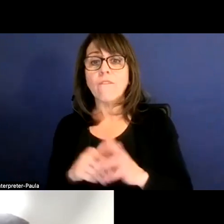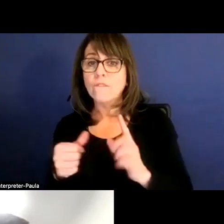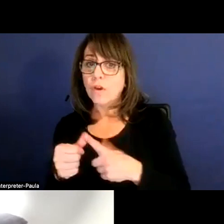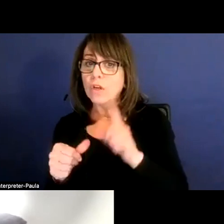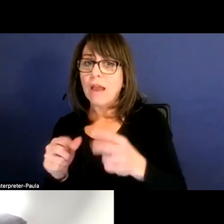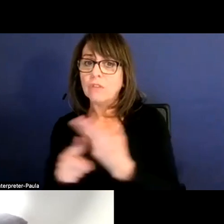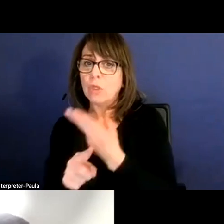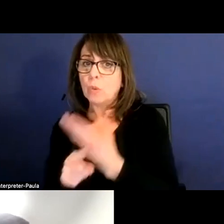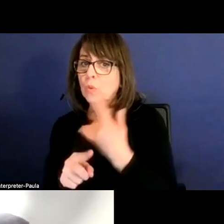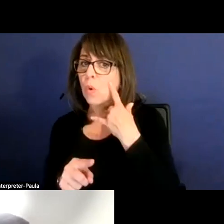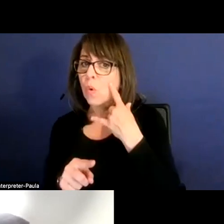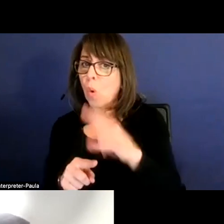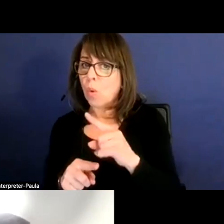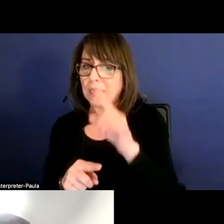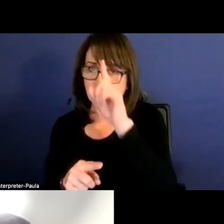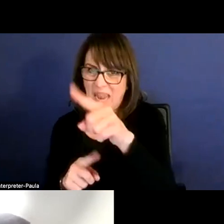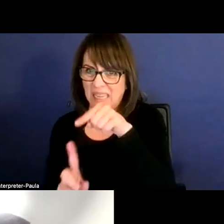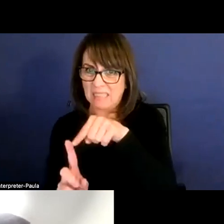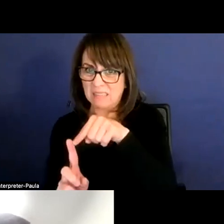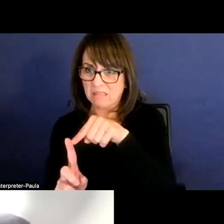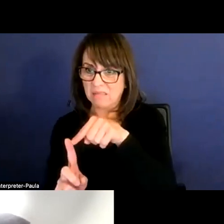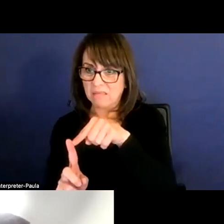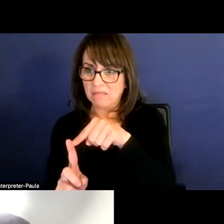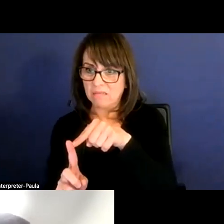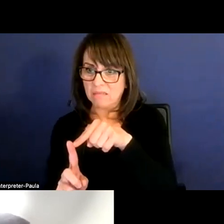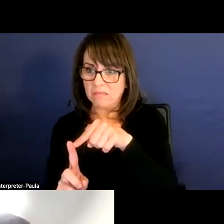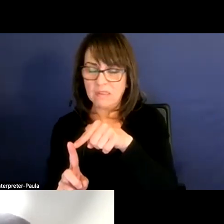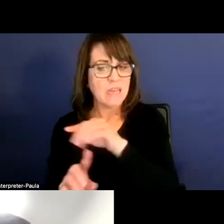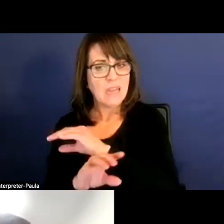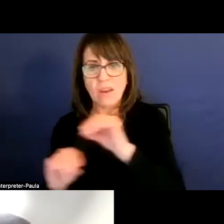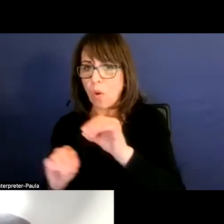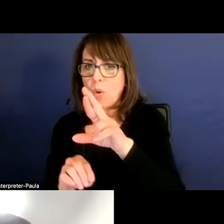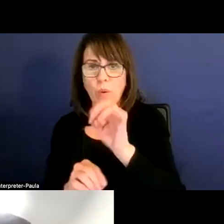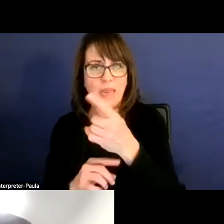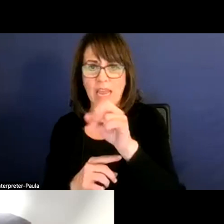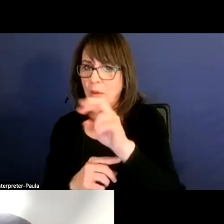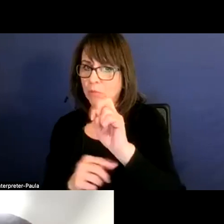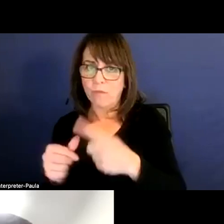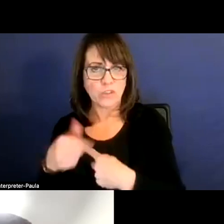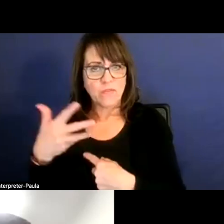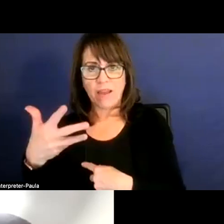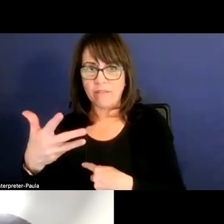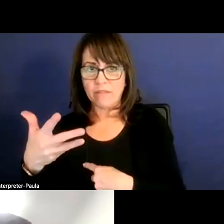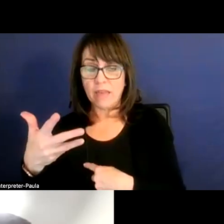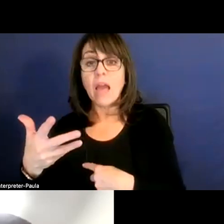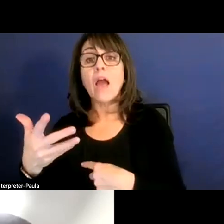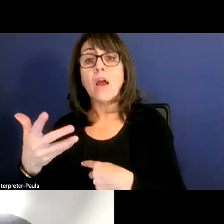So the first five golden pennies are... All golden pennies are not subject to recapture. So the first five requires board approval, up to five.